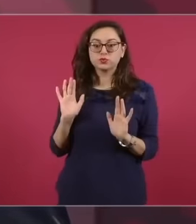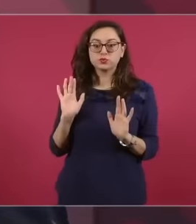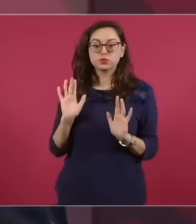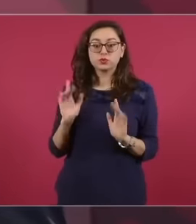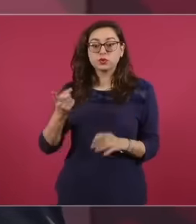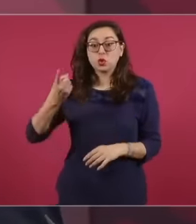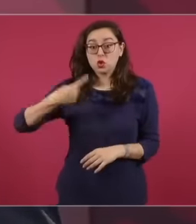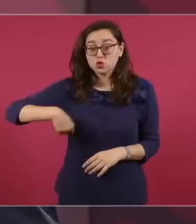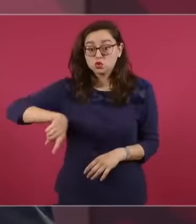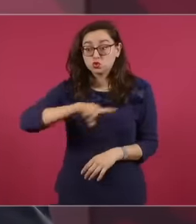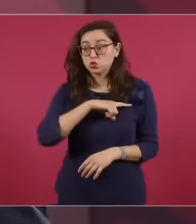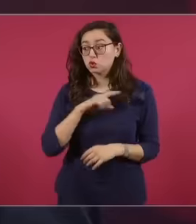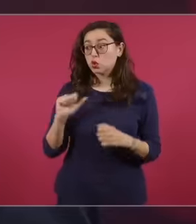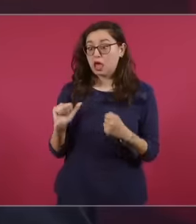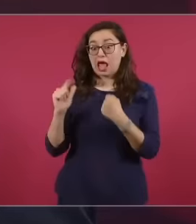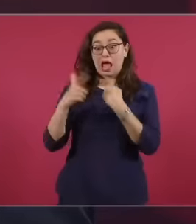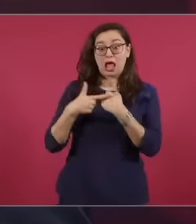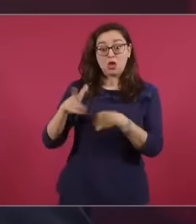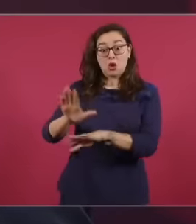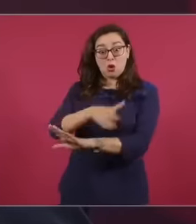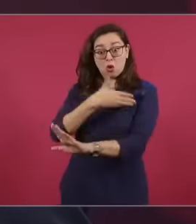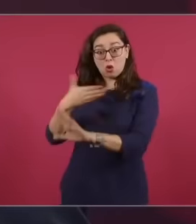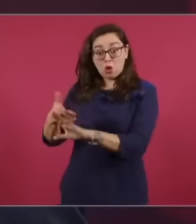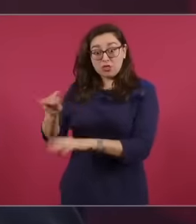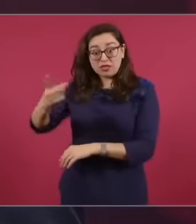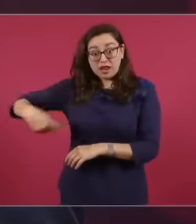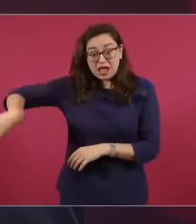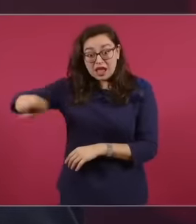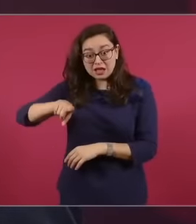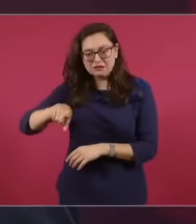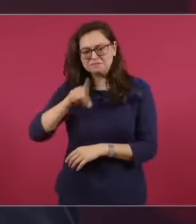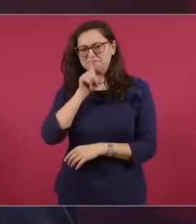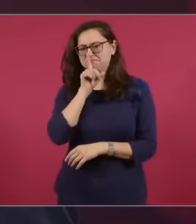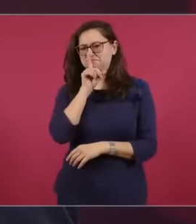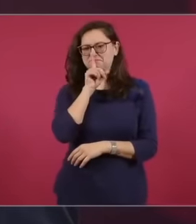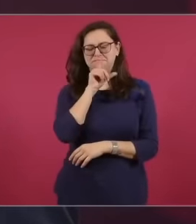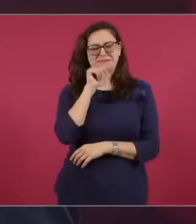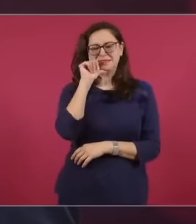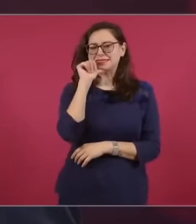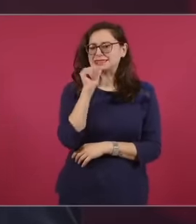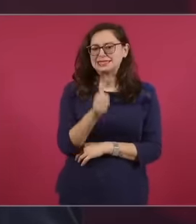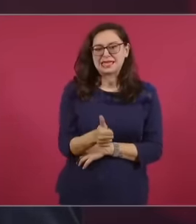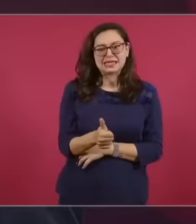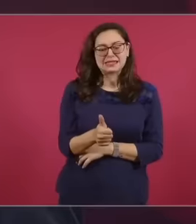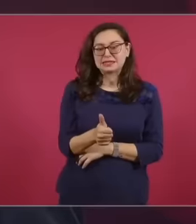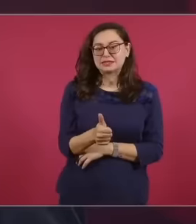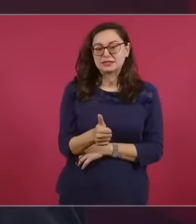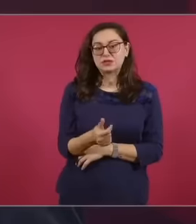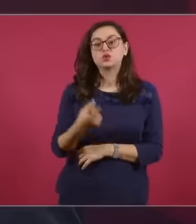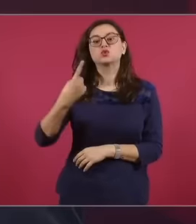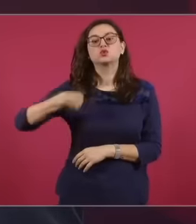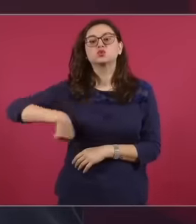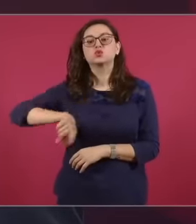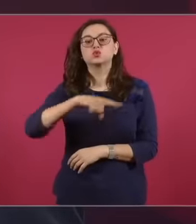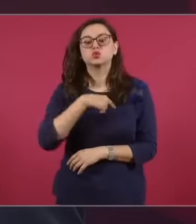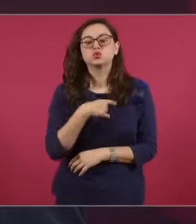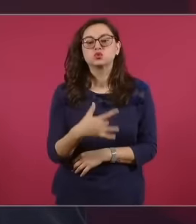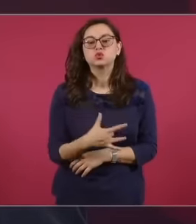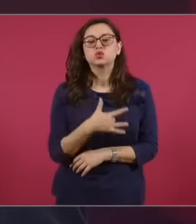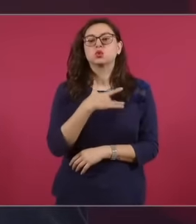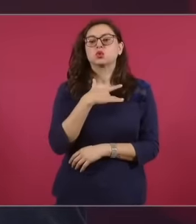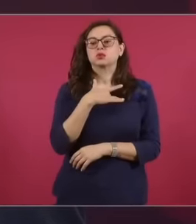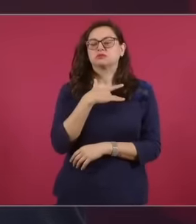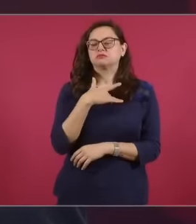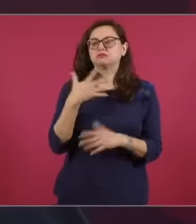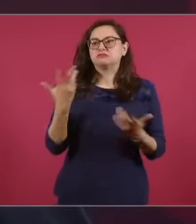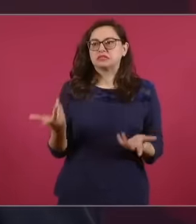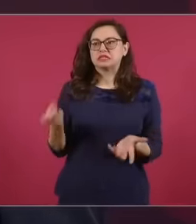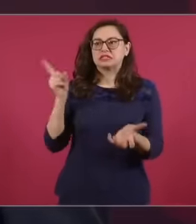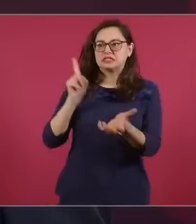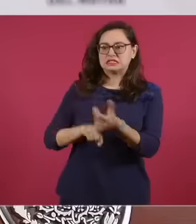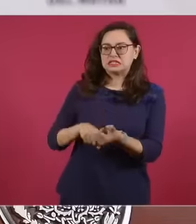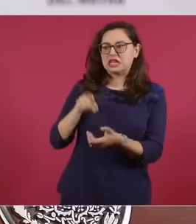against the workers of Mexico we are against corruption and